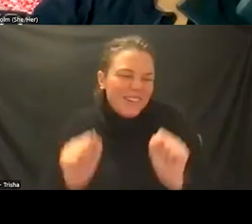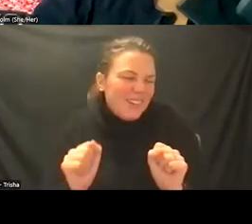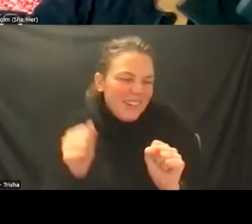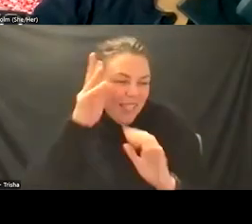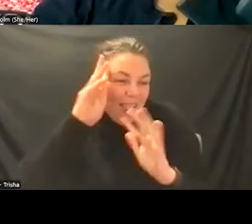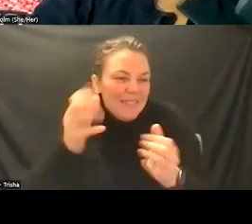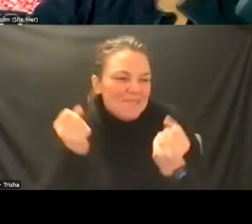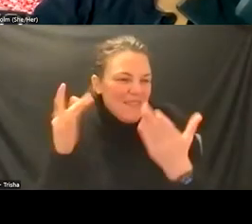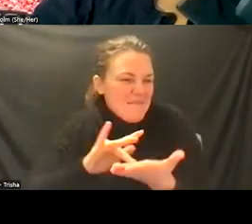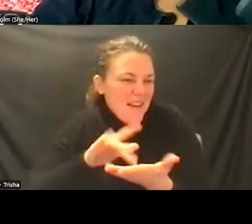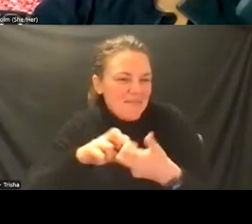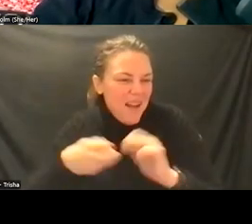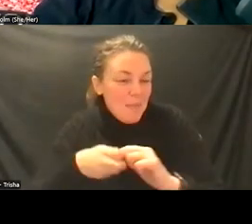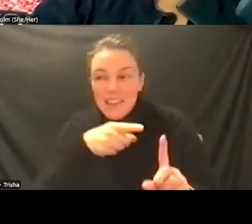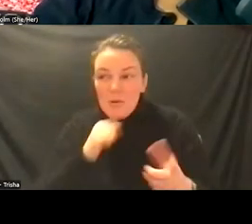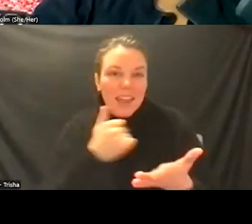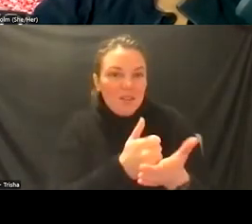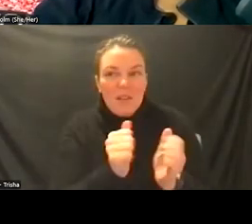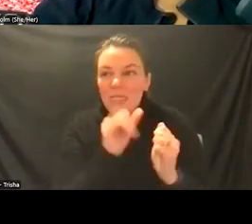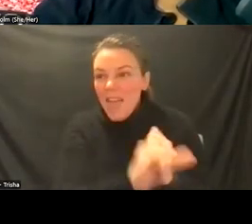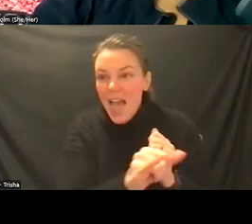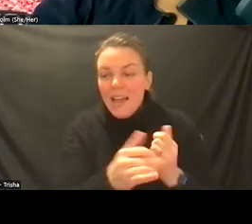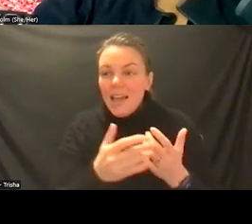that were going on and that he was intervening with that would have killed people had they